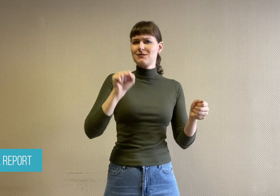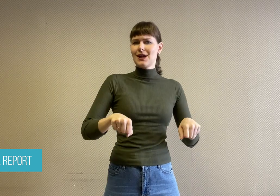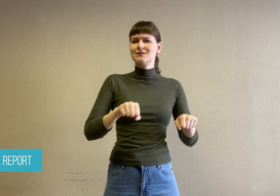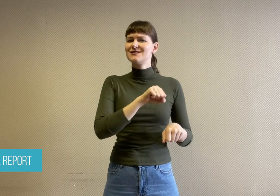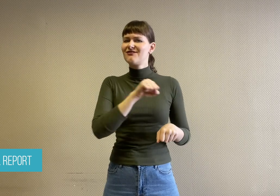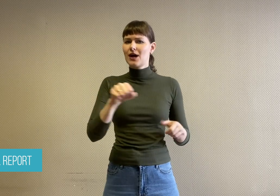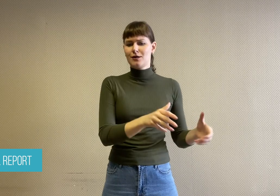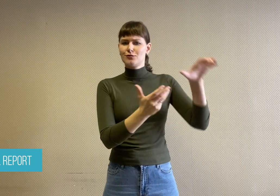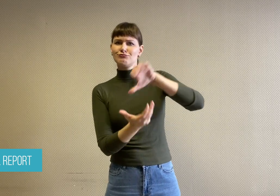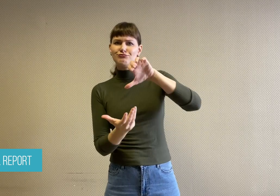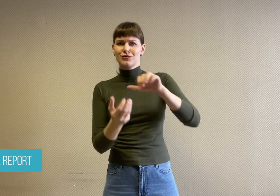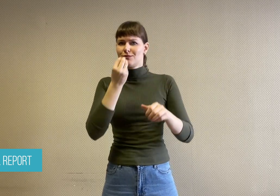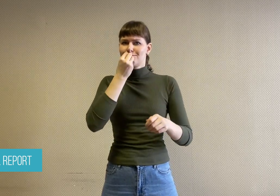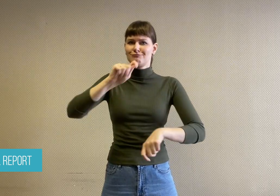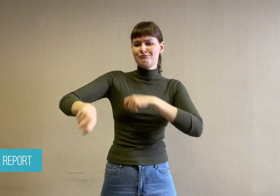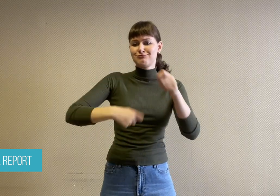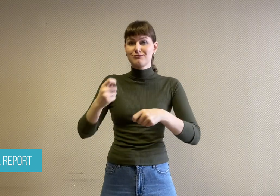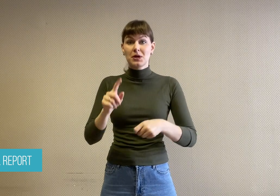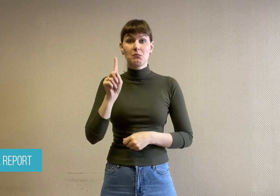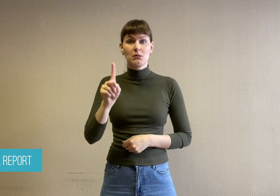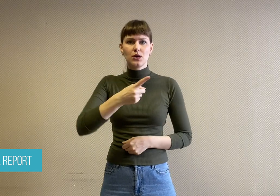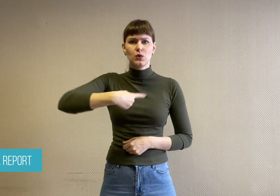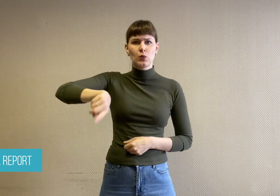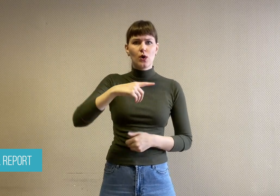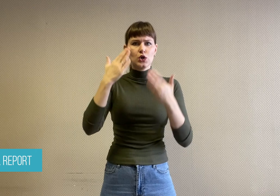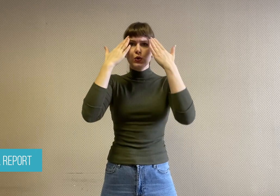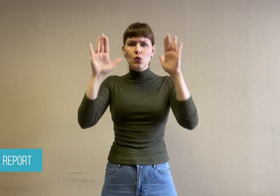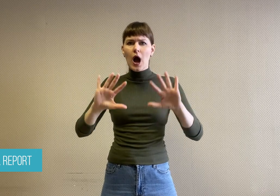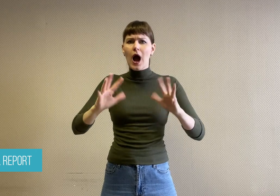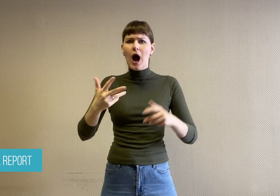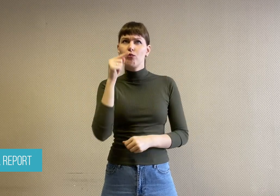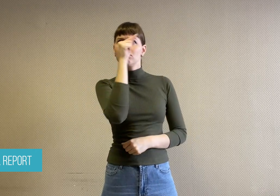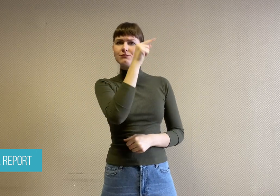a meal quickly. However, we do not know how they washed it